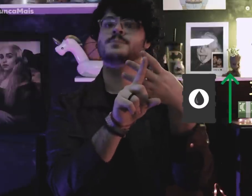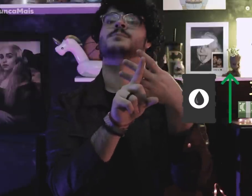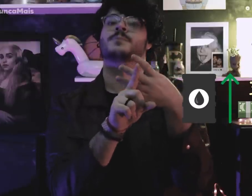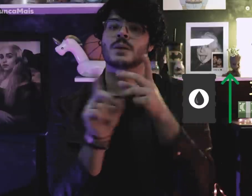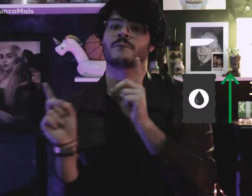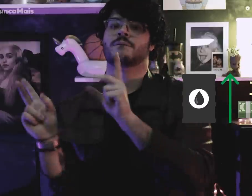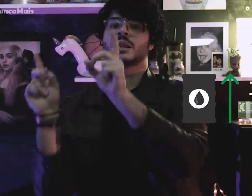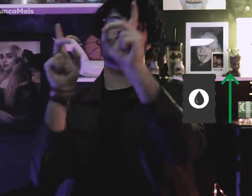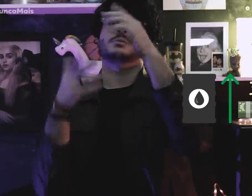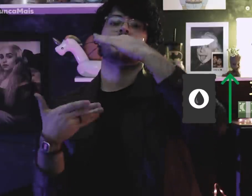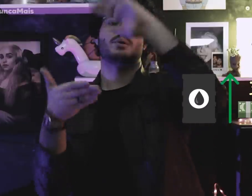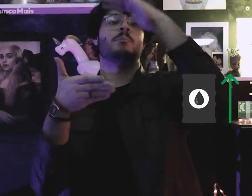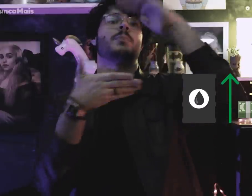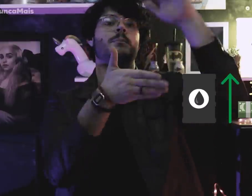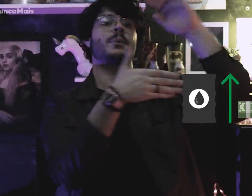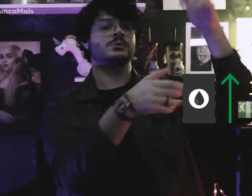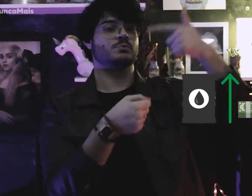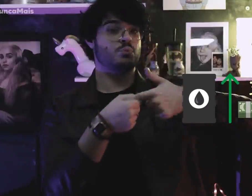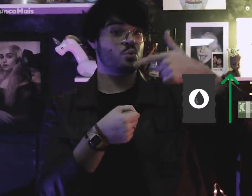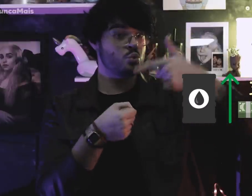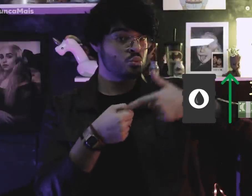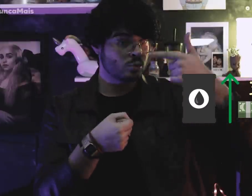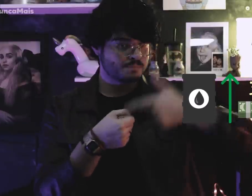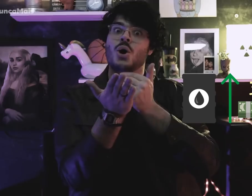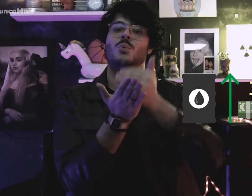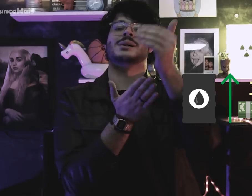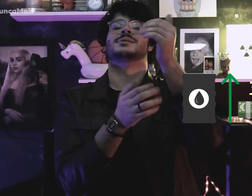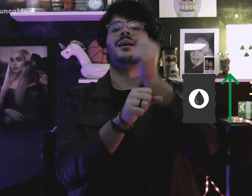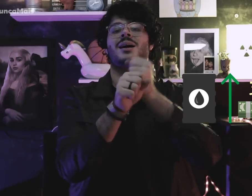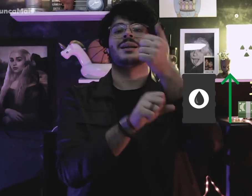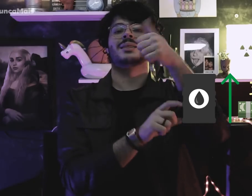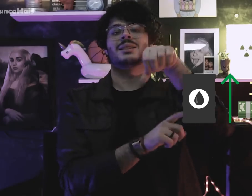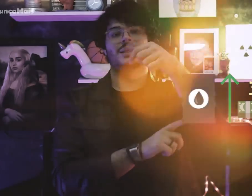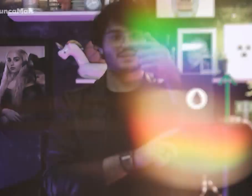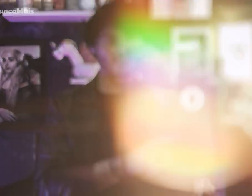Assim os preços destas exportações a partir do ano de 1970.